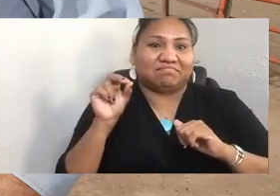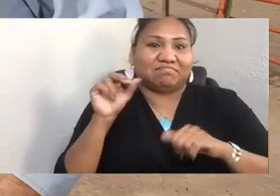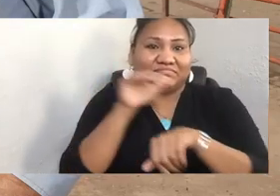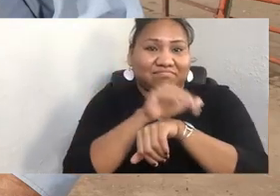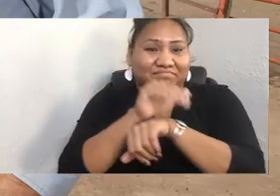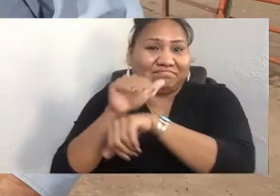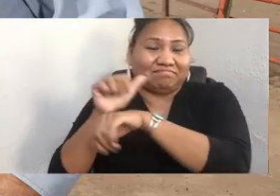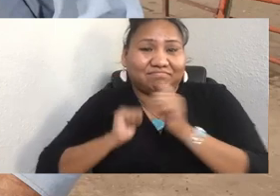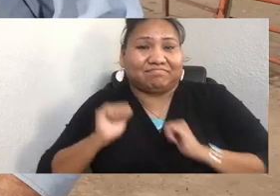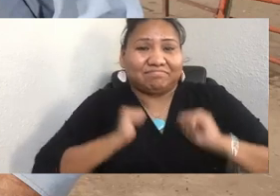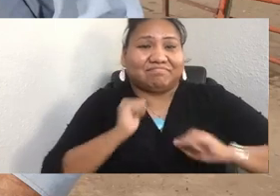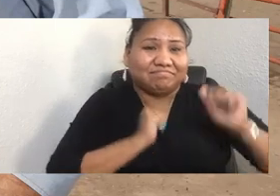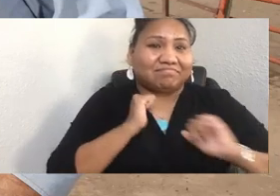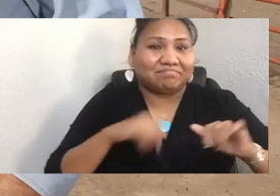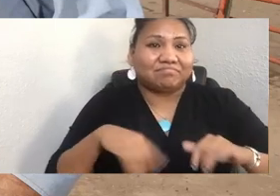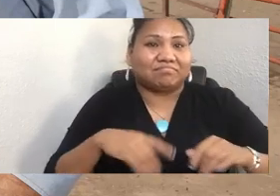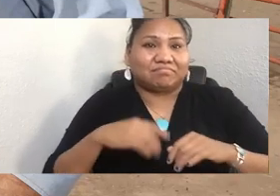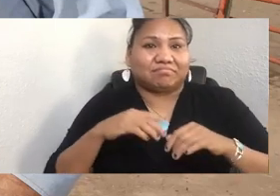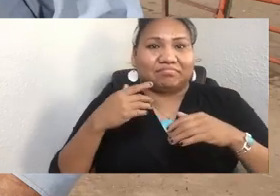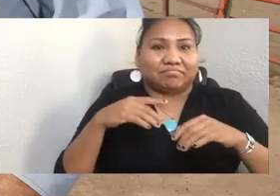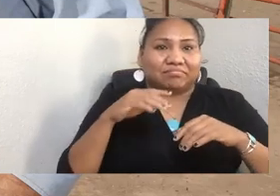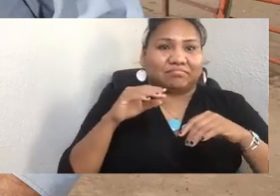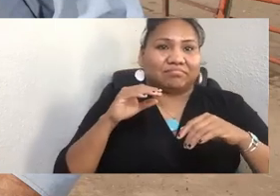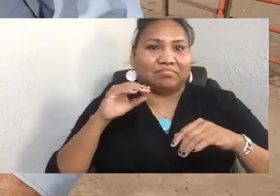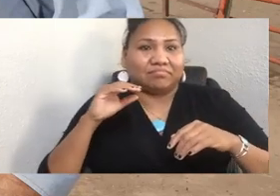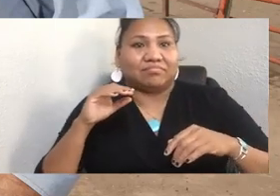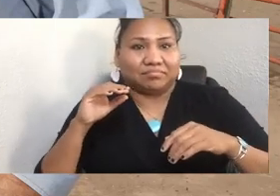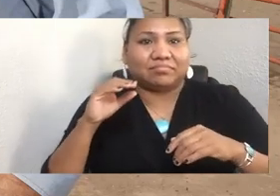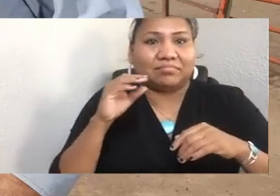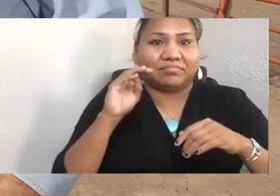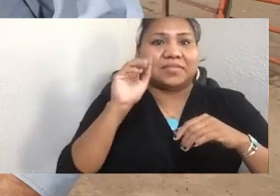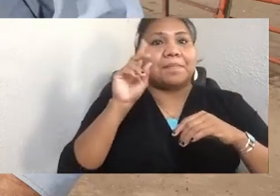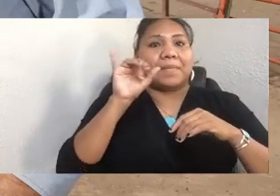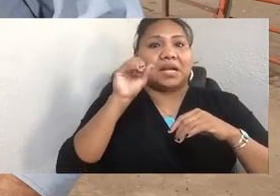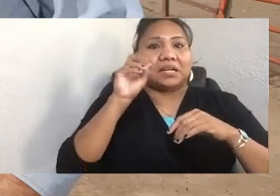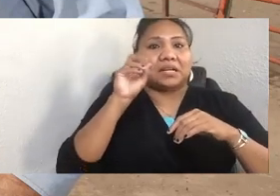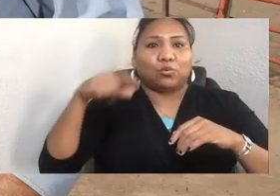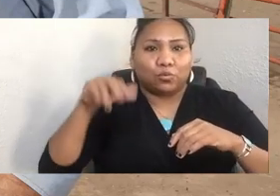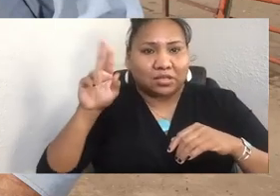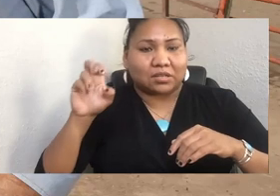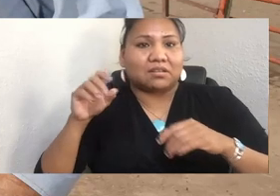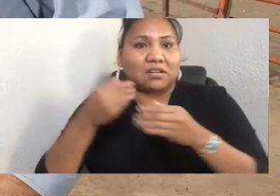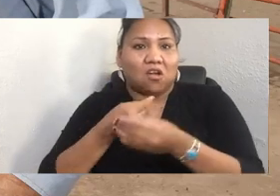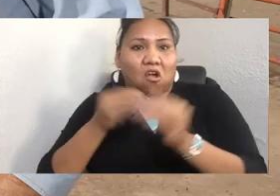And when Leon was a young man, he really wanted to go to college. But of course, in the Midwest